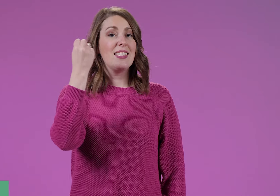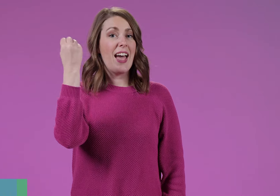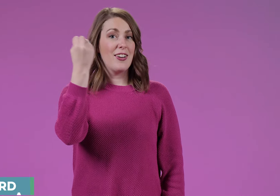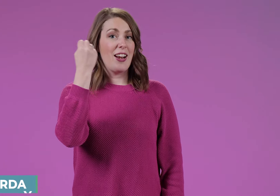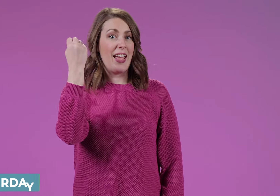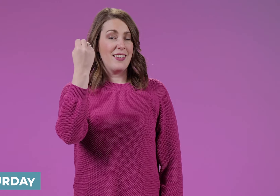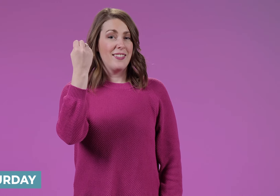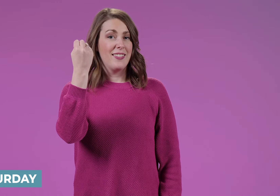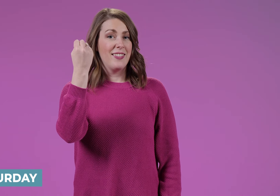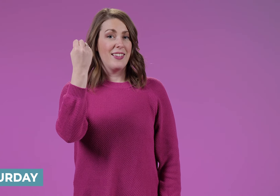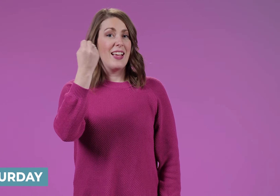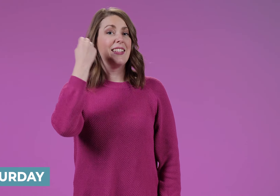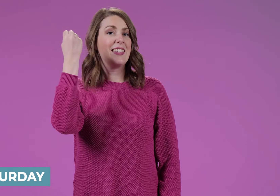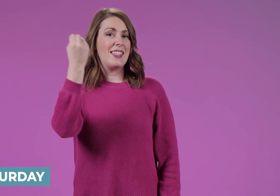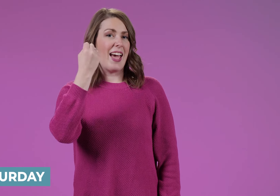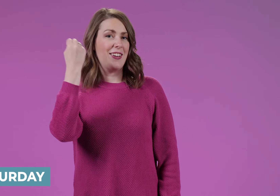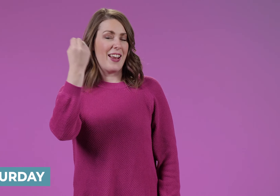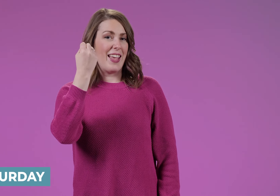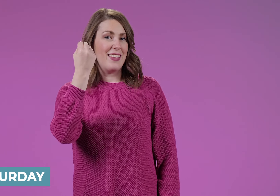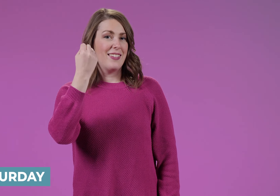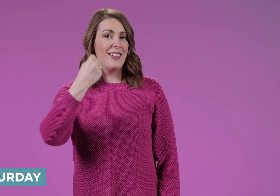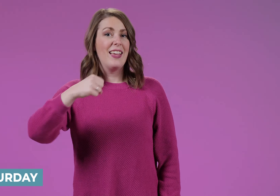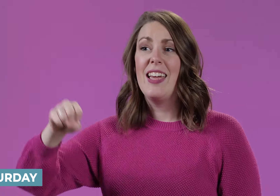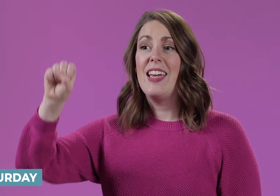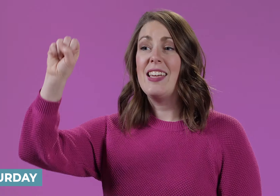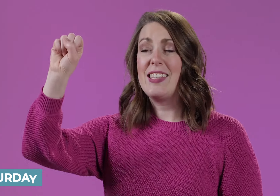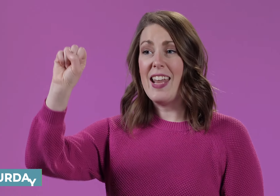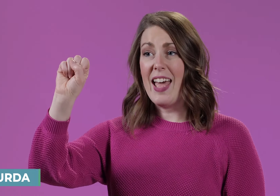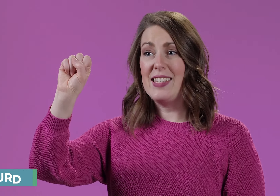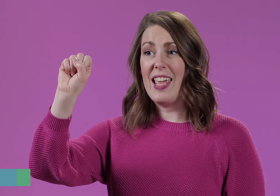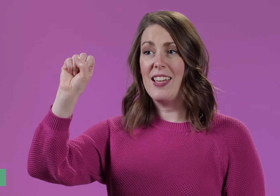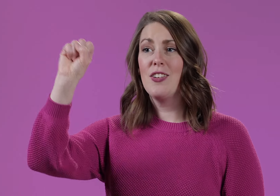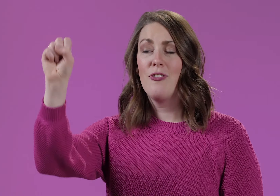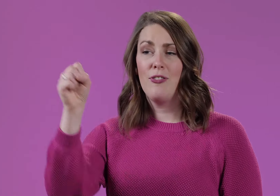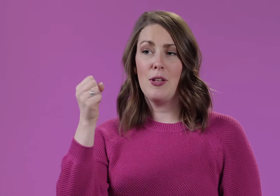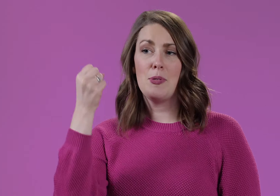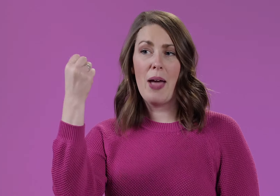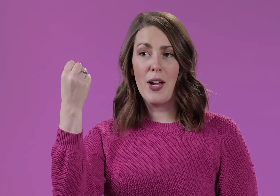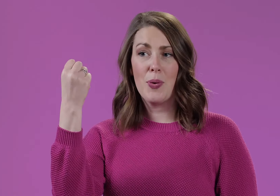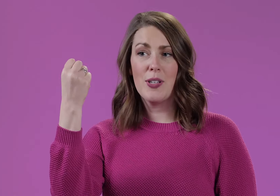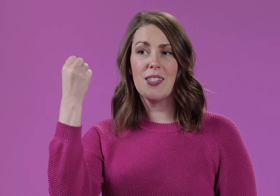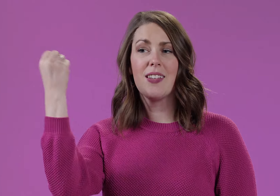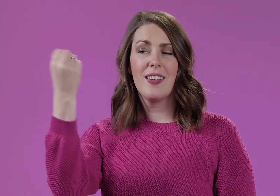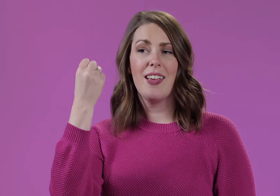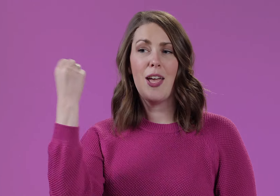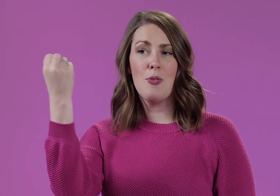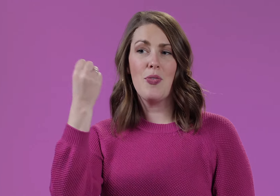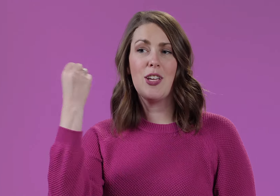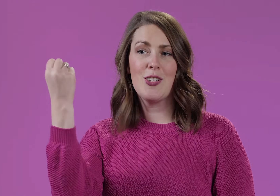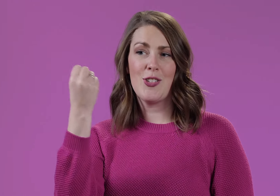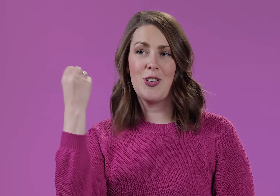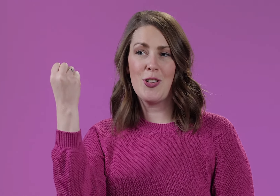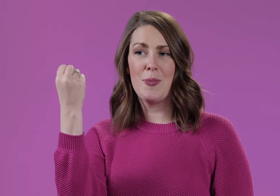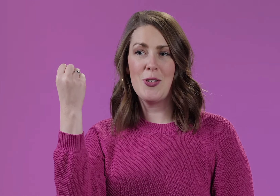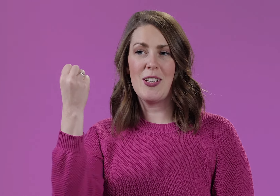SATURDAY SATURDAY It's an "S" hand flipped backwards and moving in a circular motion.